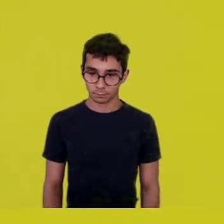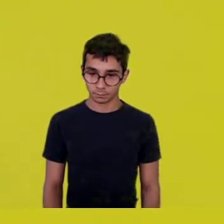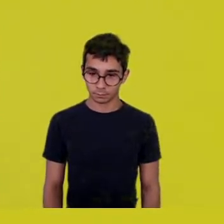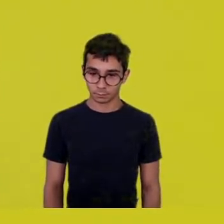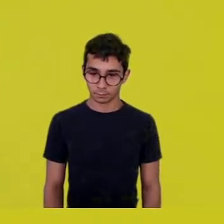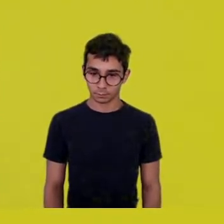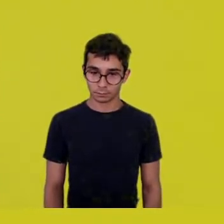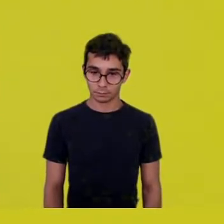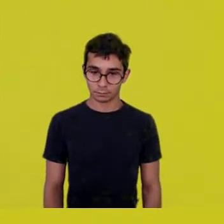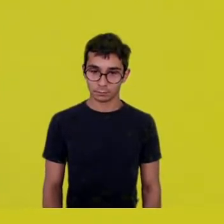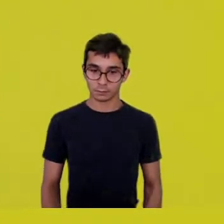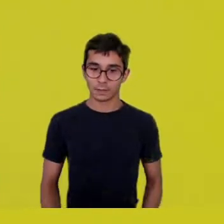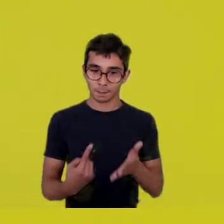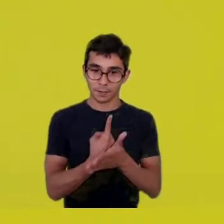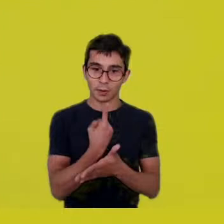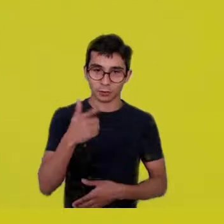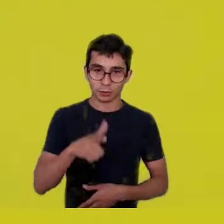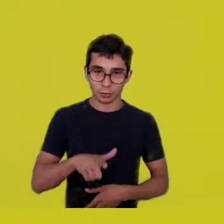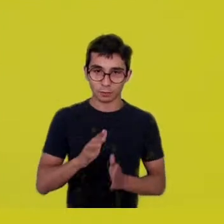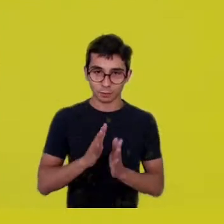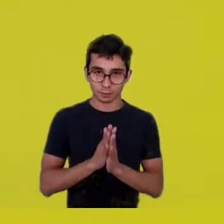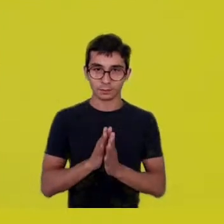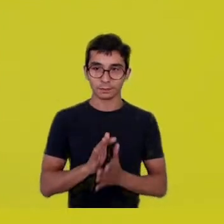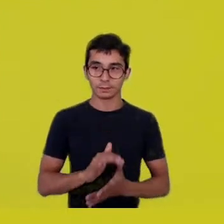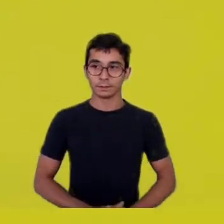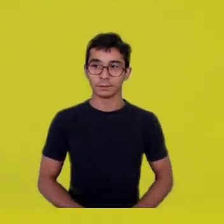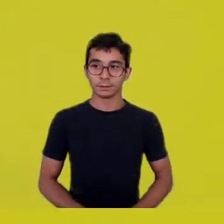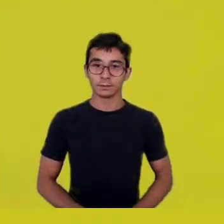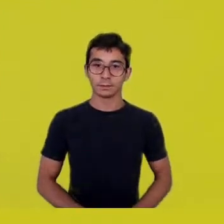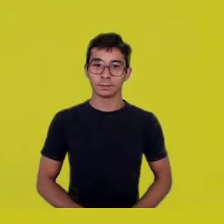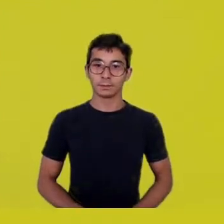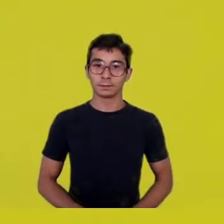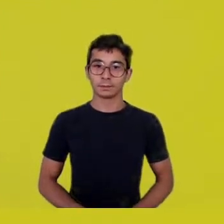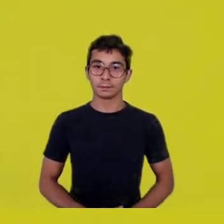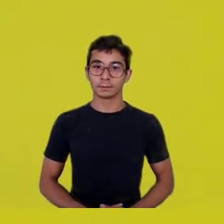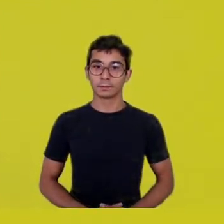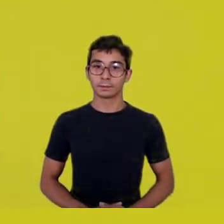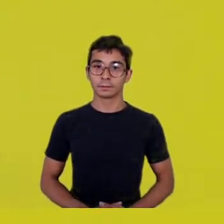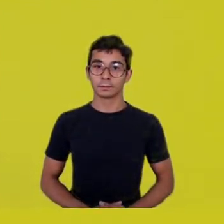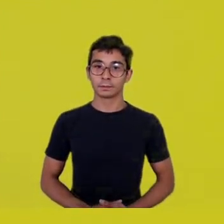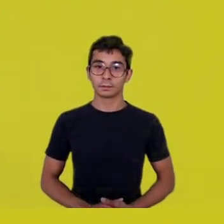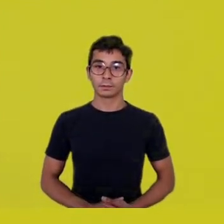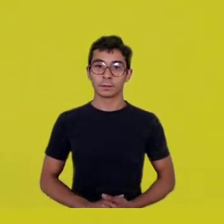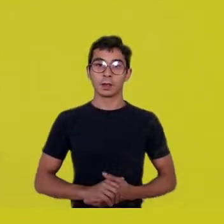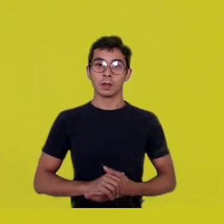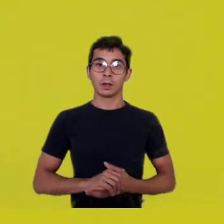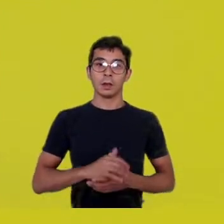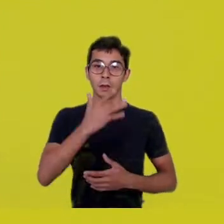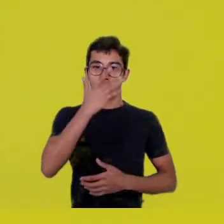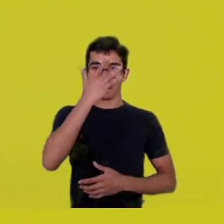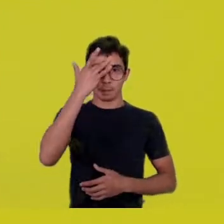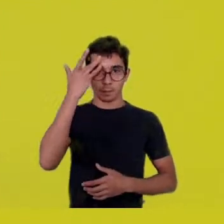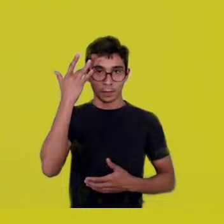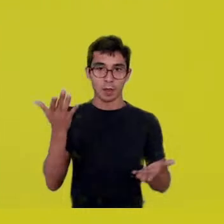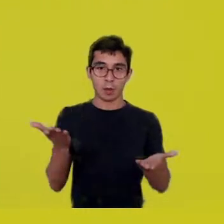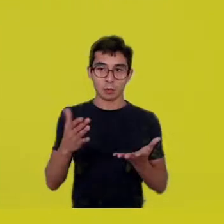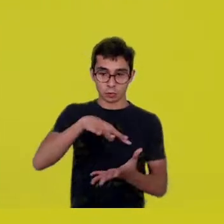Can you repeat it? -Yes. What Western civilization has robbed from us concerning the power to exist